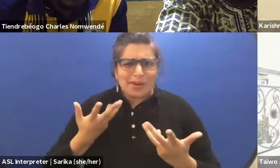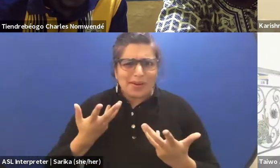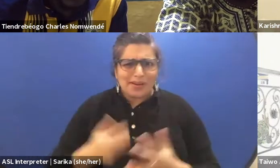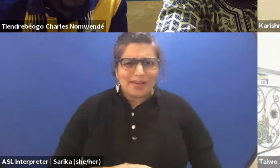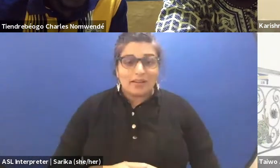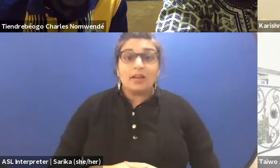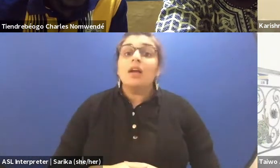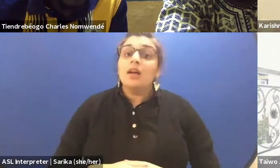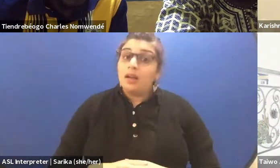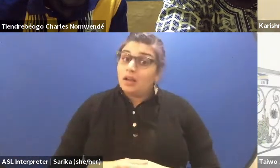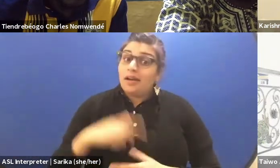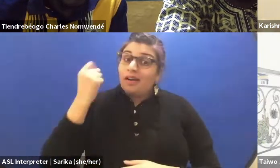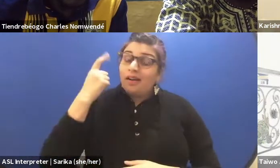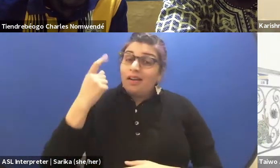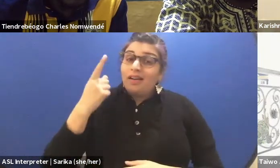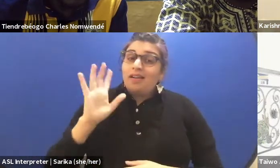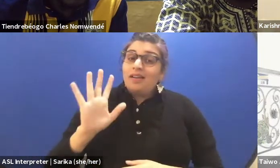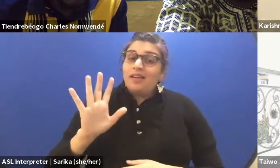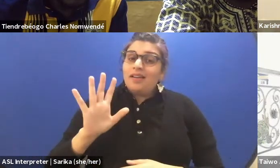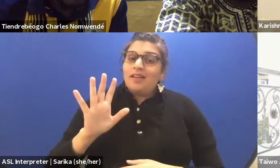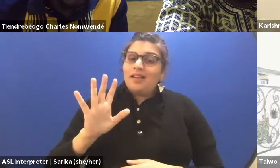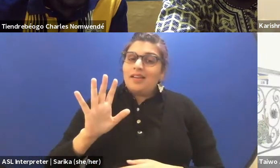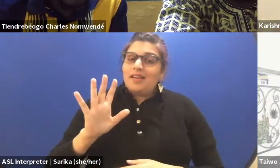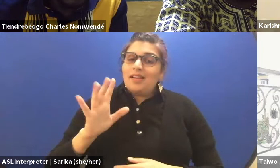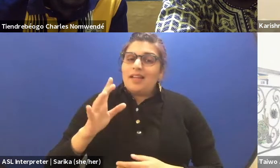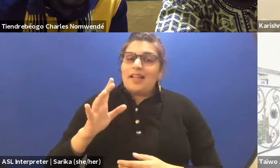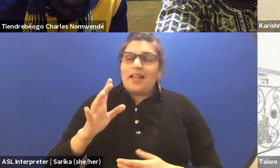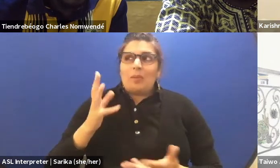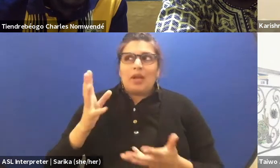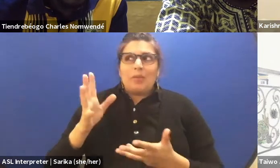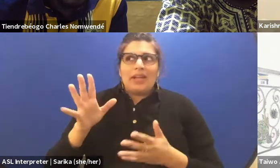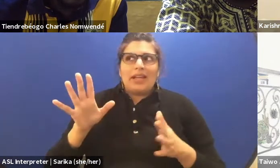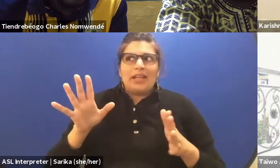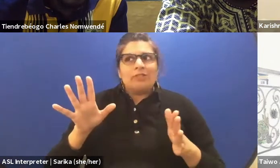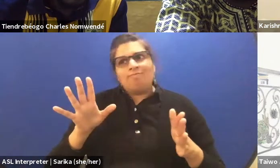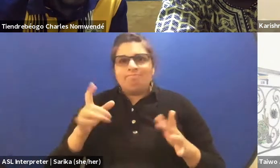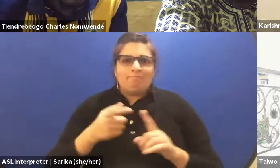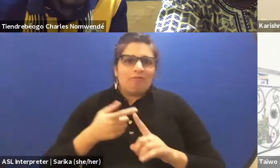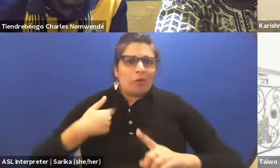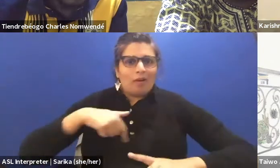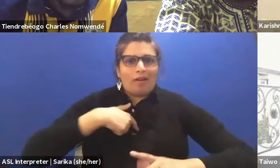Now, that is something I think that can be gleaned from us as people, because the person is the more valuable thing